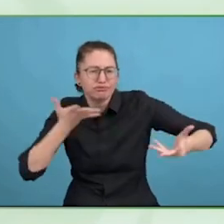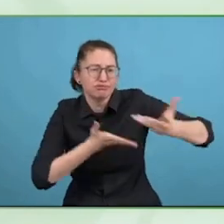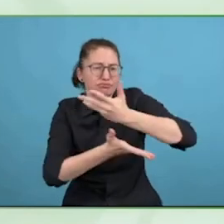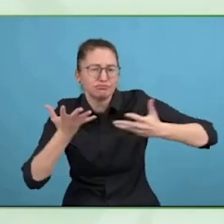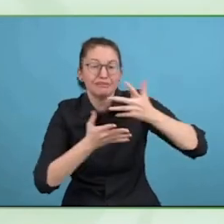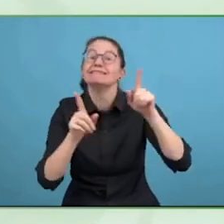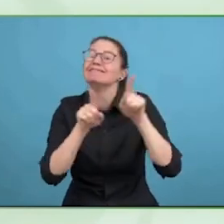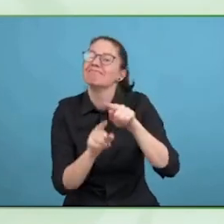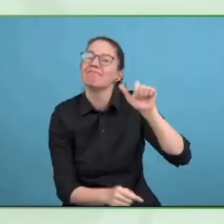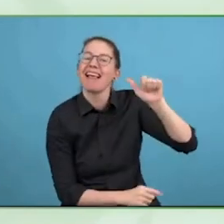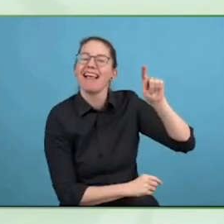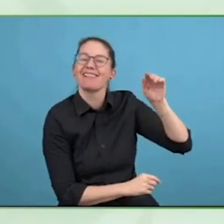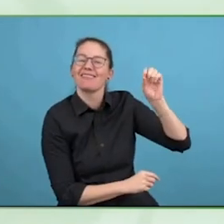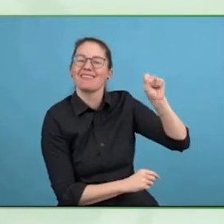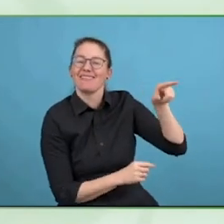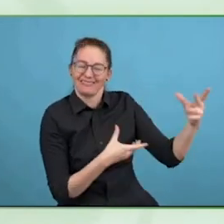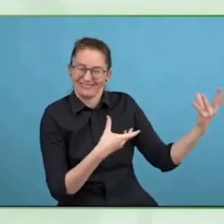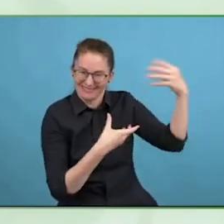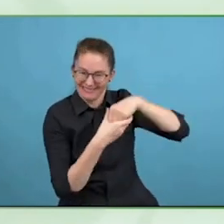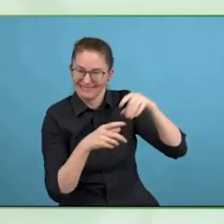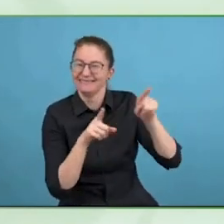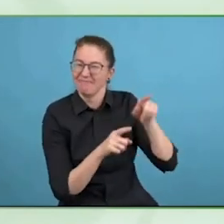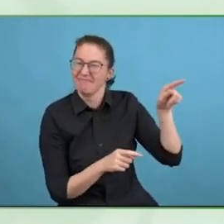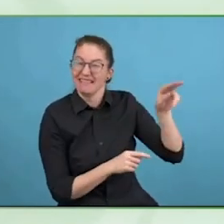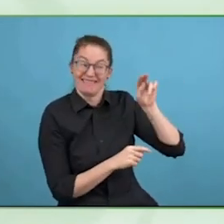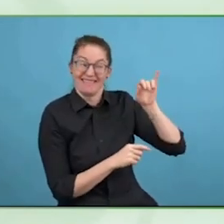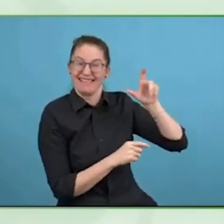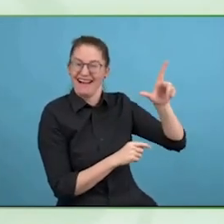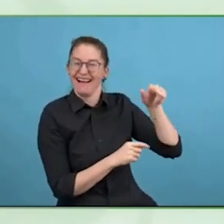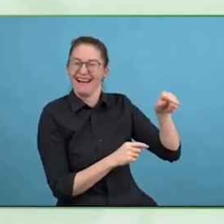disability inclusion and some nonbusiness associate members, so